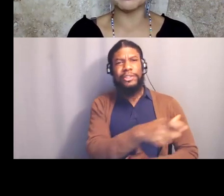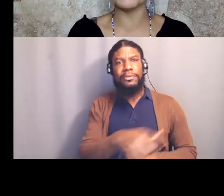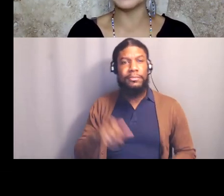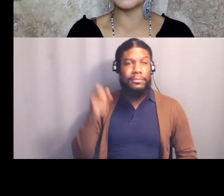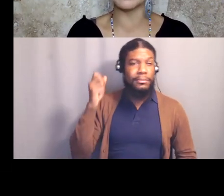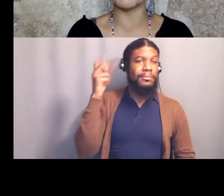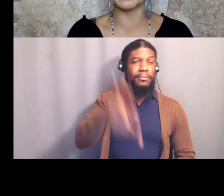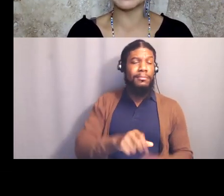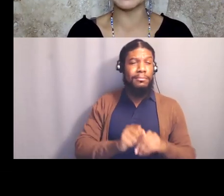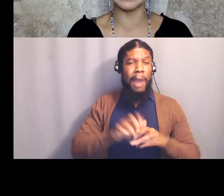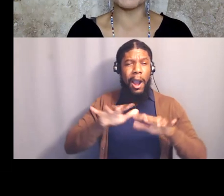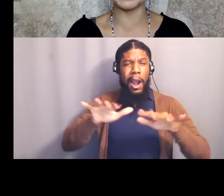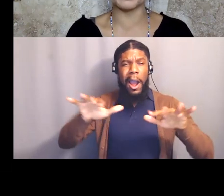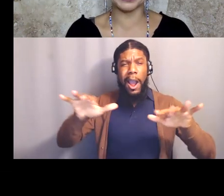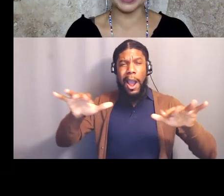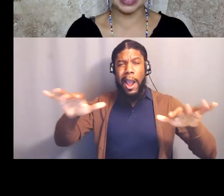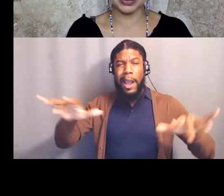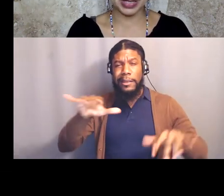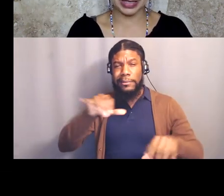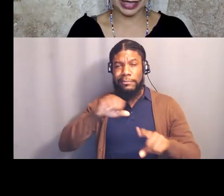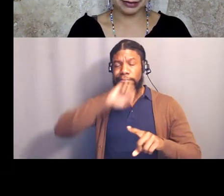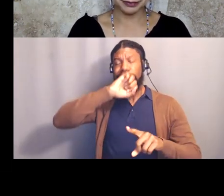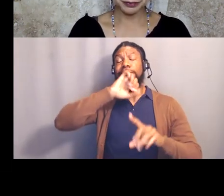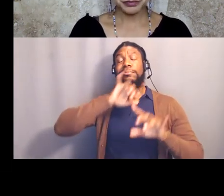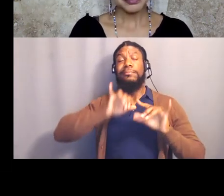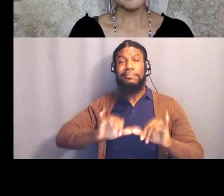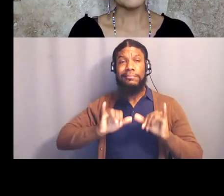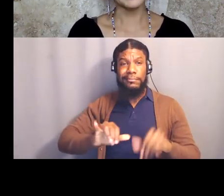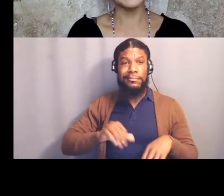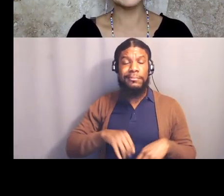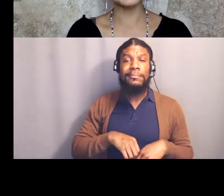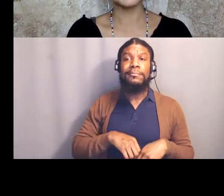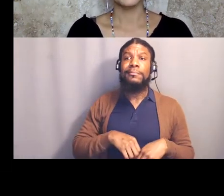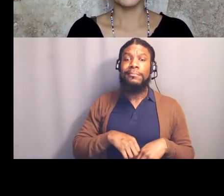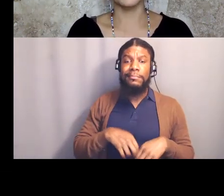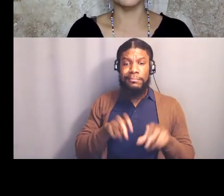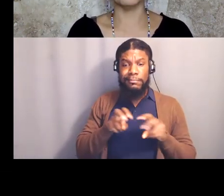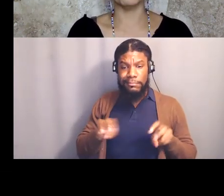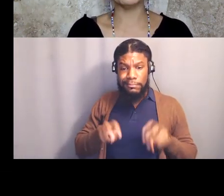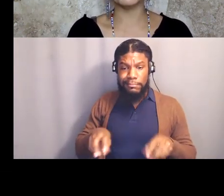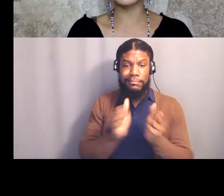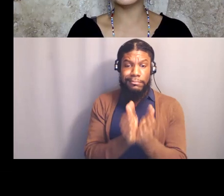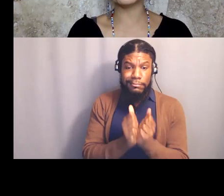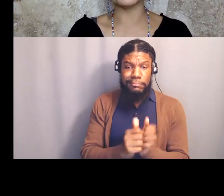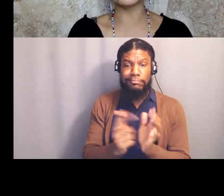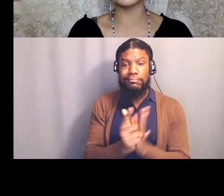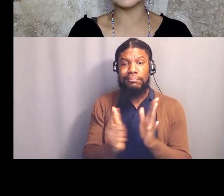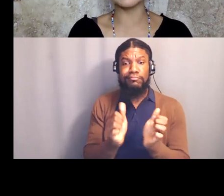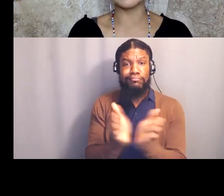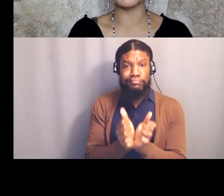and putting us on buses and empty fields at UCLA, and we won an injunction against them,